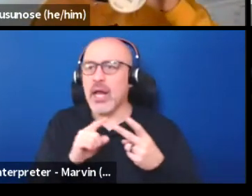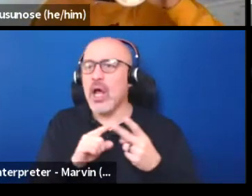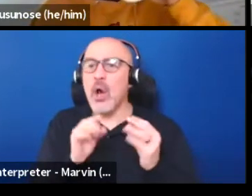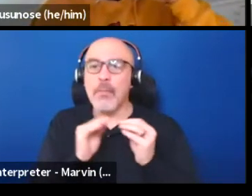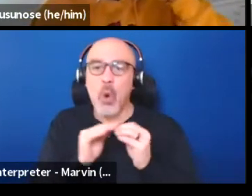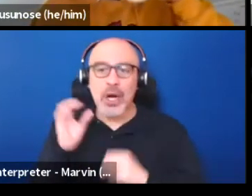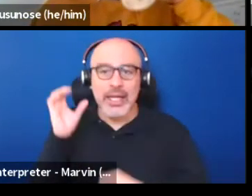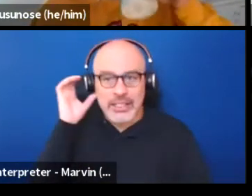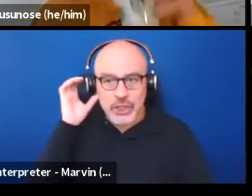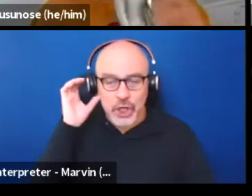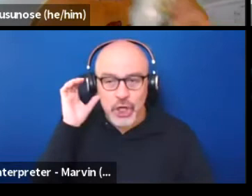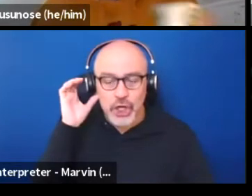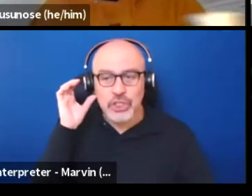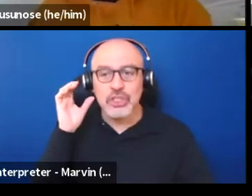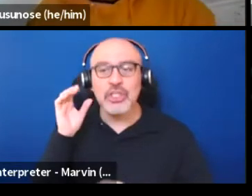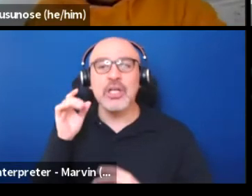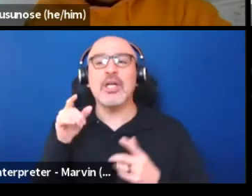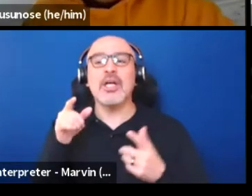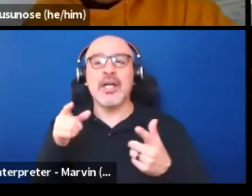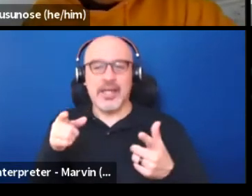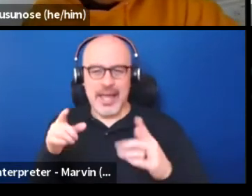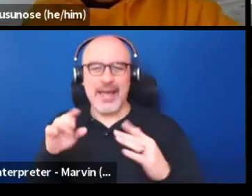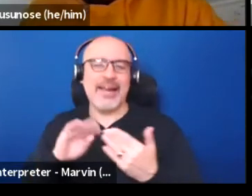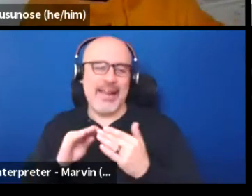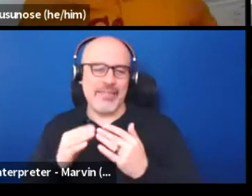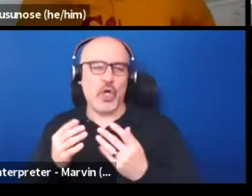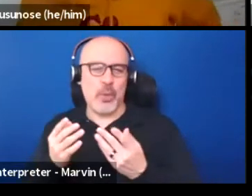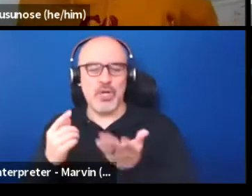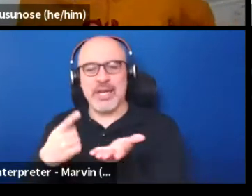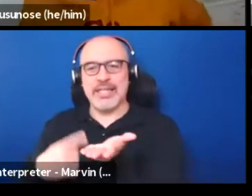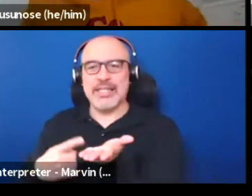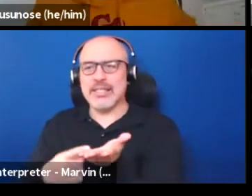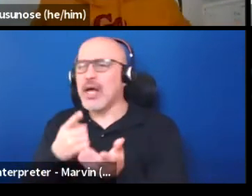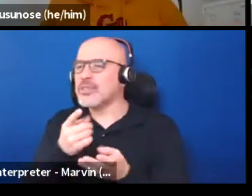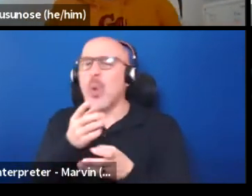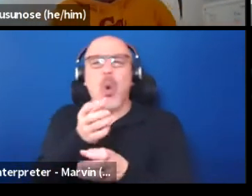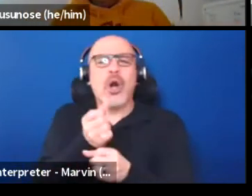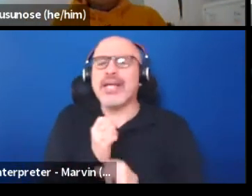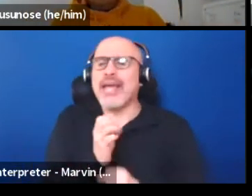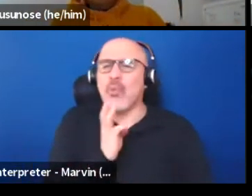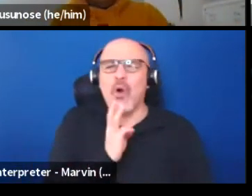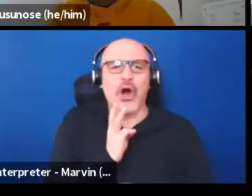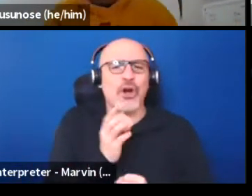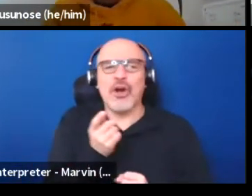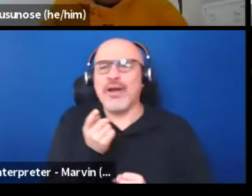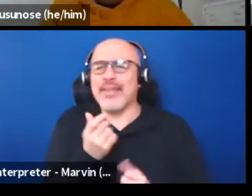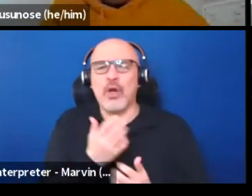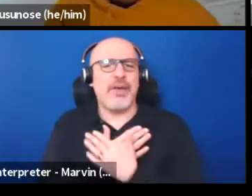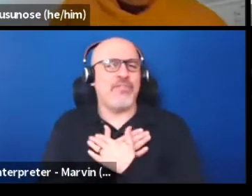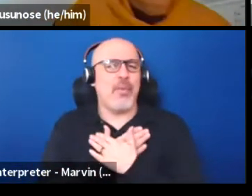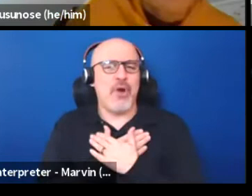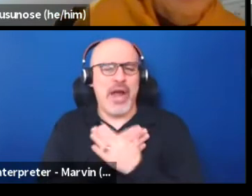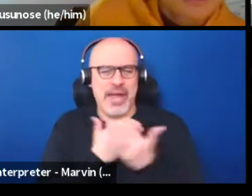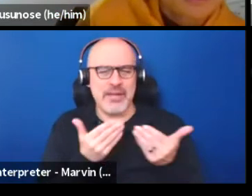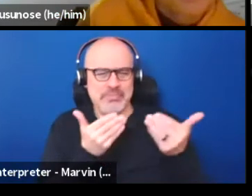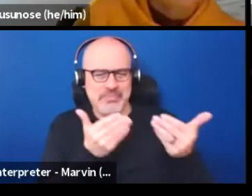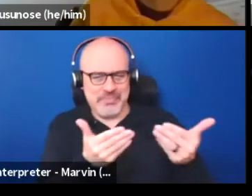and for that community voice, or just go get some water and take a little bit of a break. Feel free to do that.